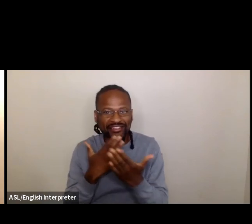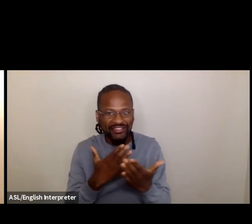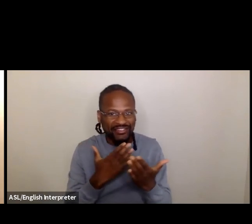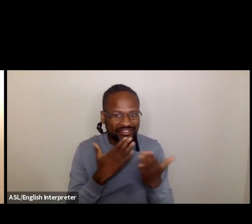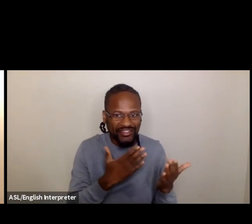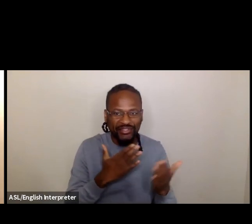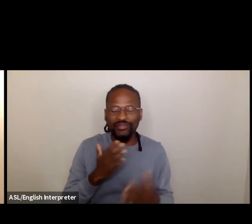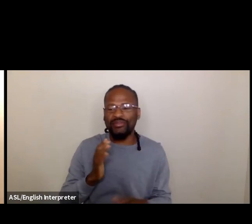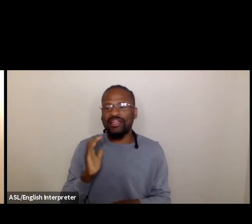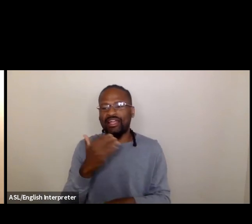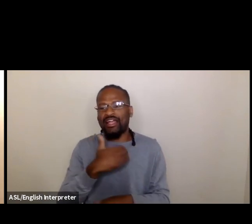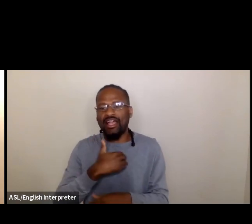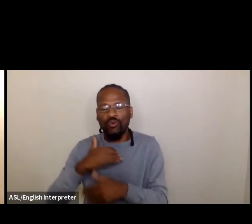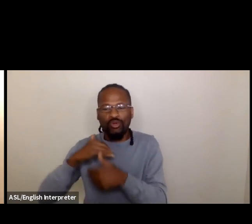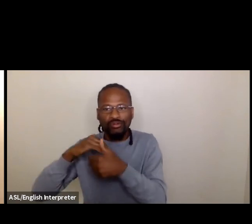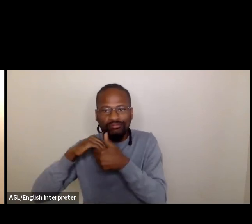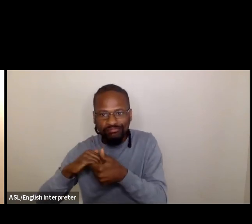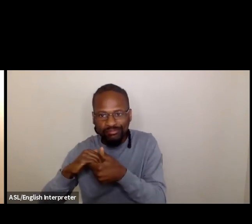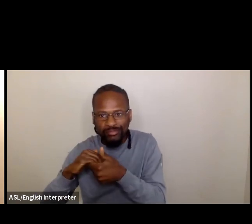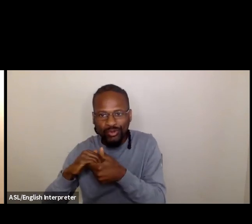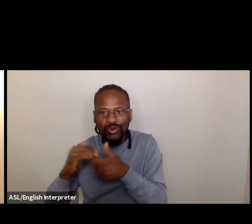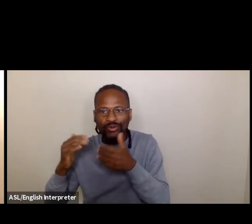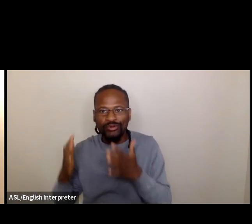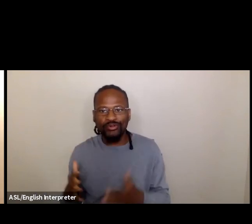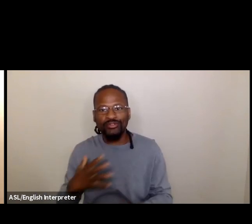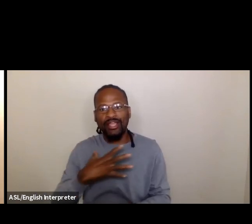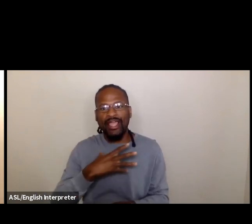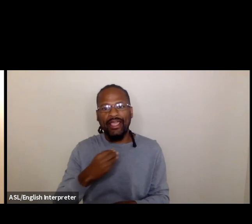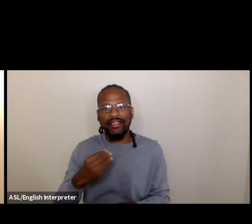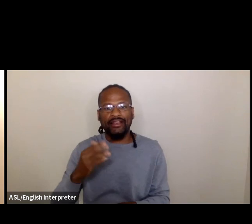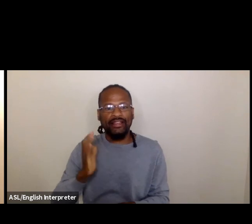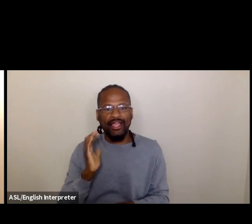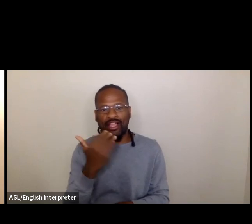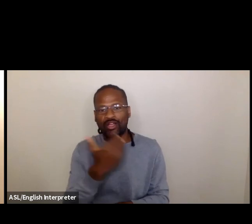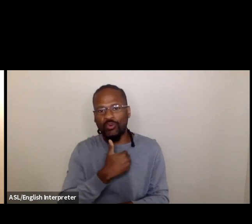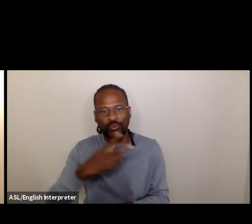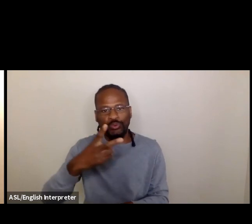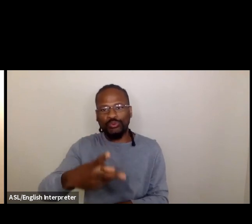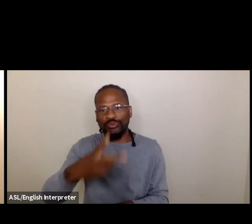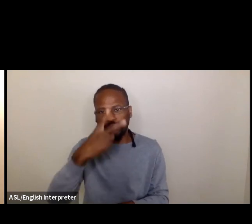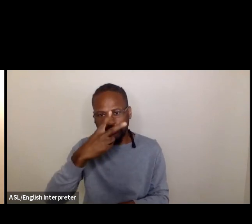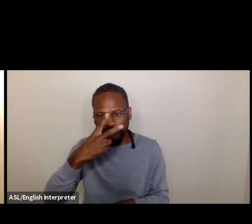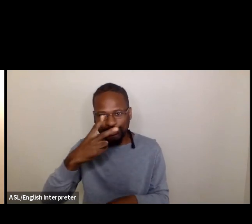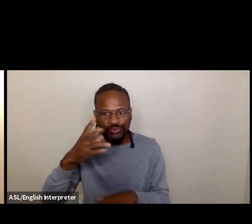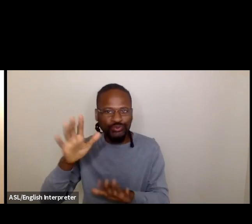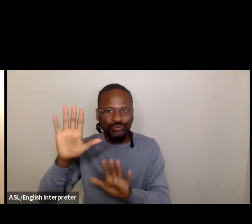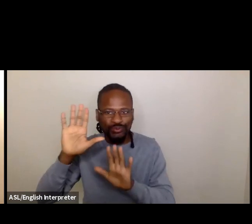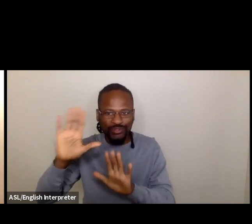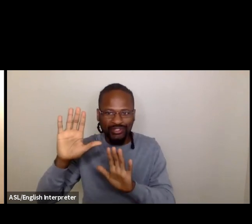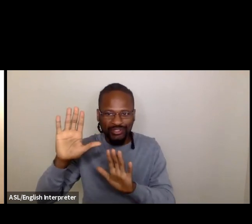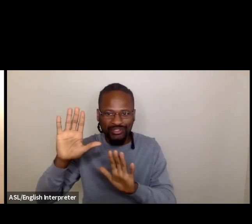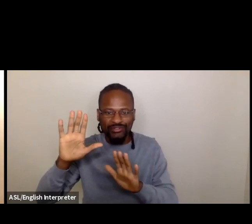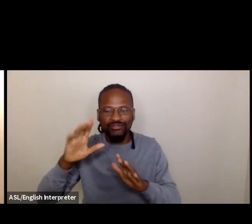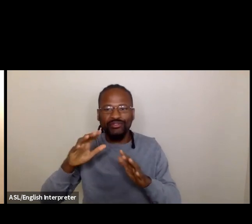and to our two wonderful sign language interpreters for being with us through all the technical difficulties.